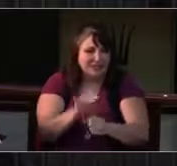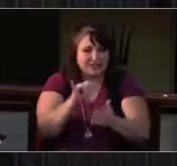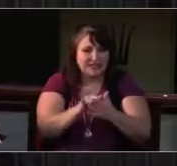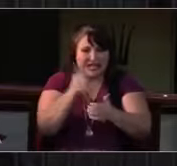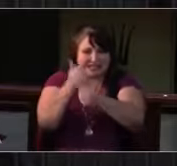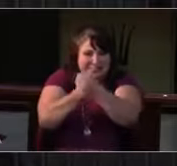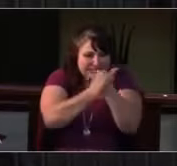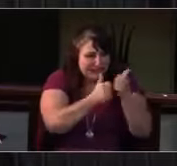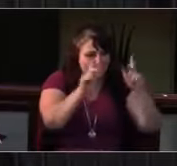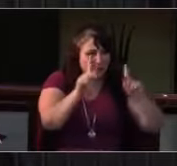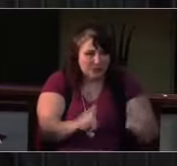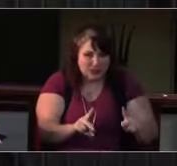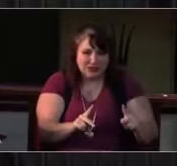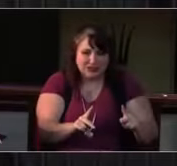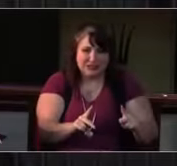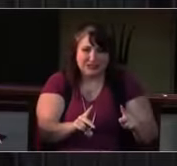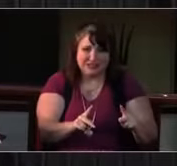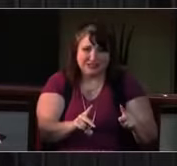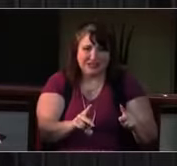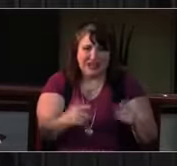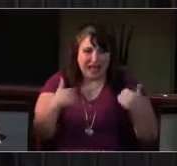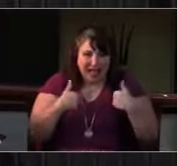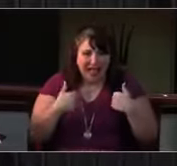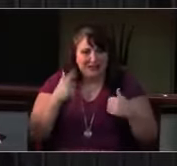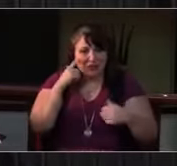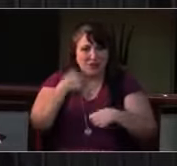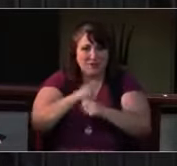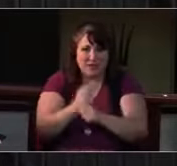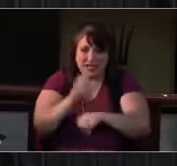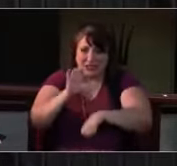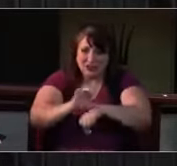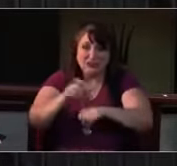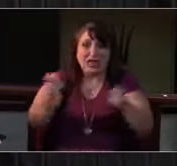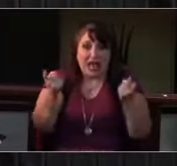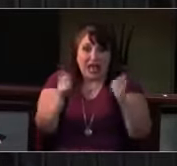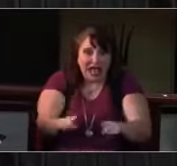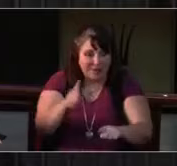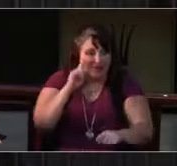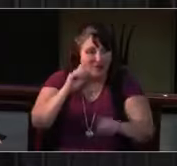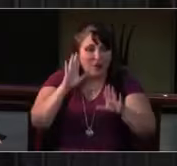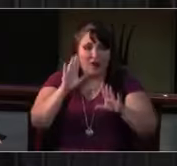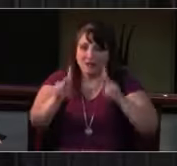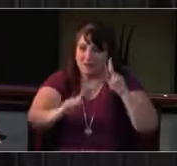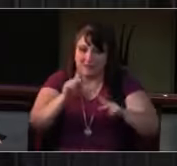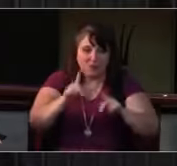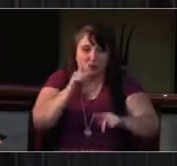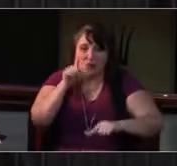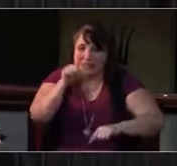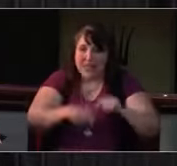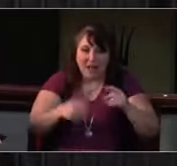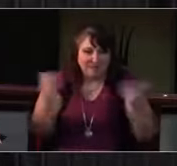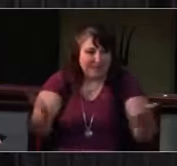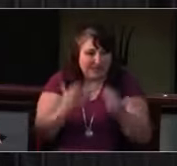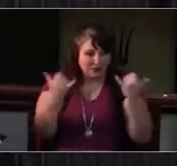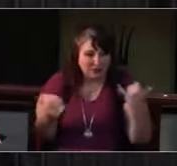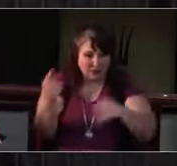Sink is well! Hallelujah! Hallelujah, Christ is Risen! Hallelujah, and so has Sink.